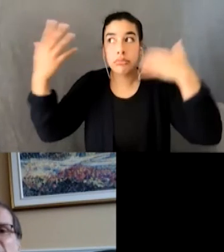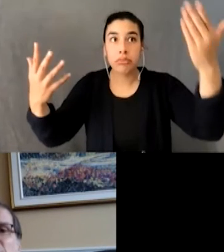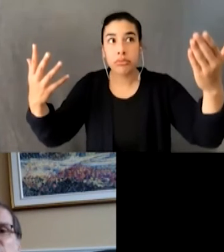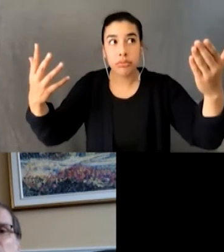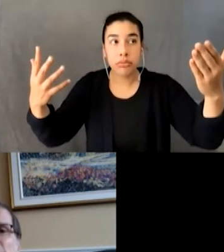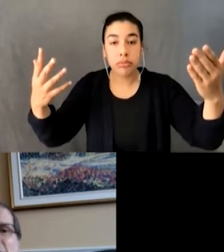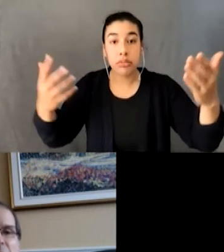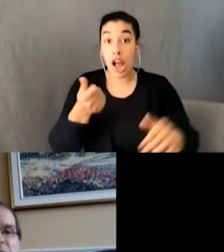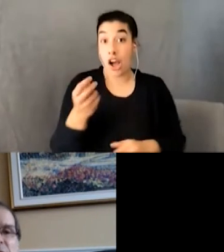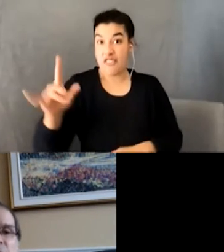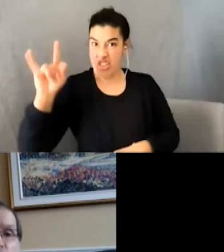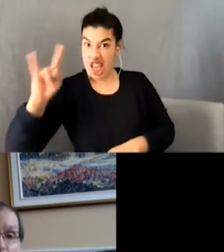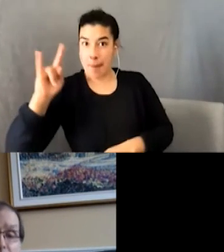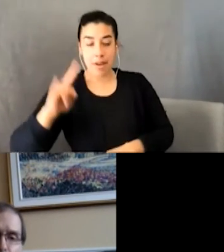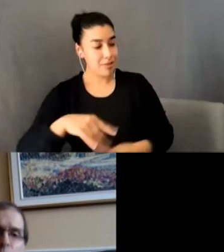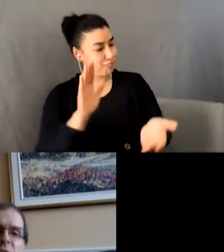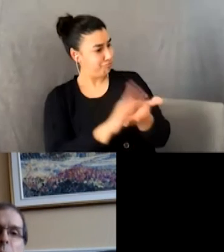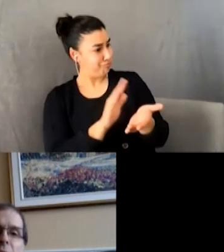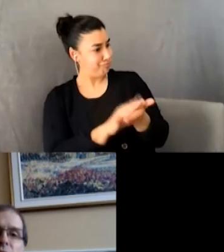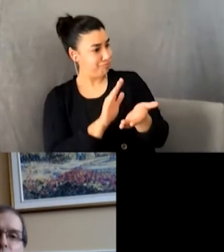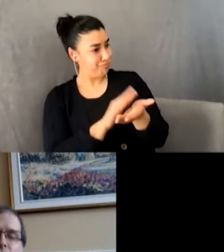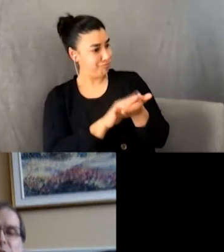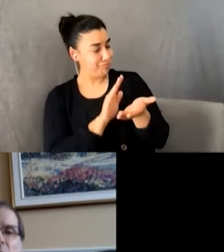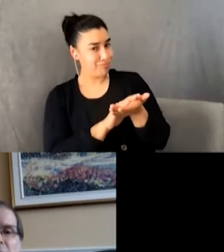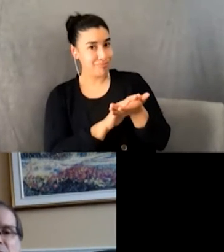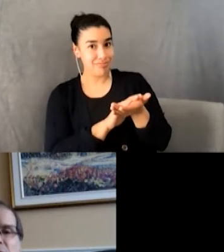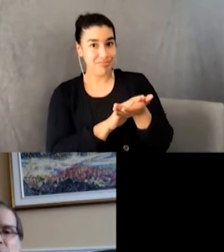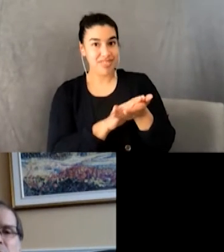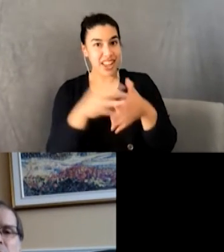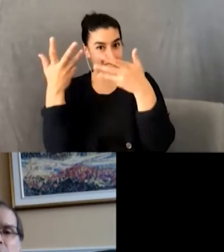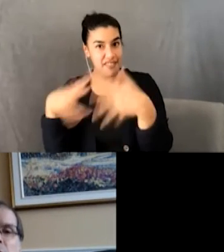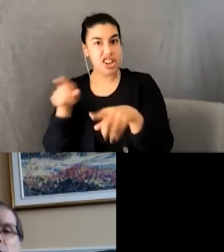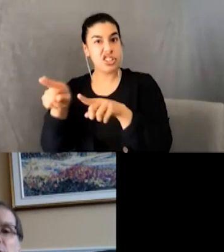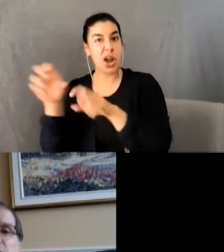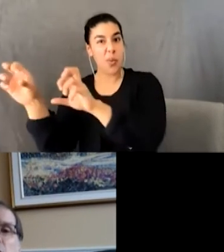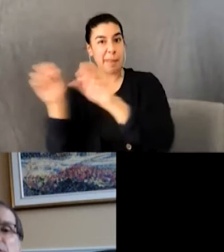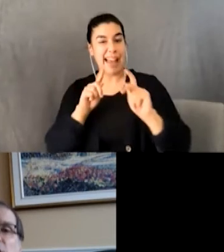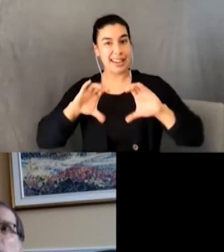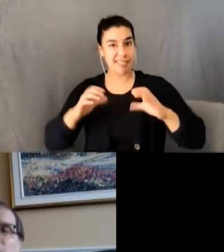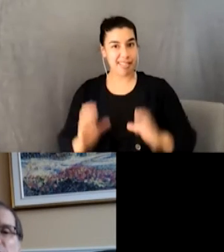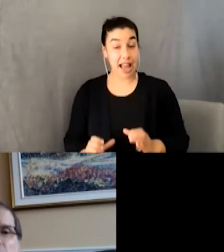shook my hand as the group disbanded to return to classes. The guitarist and I were left alone.